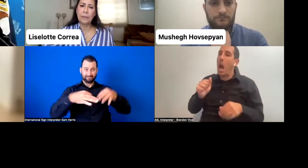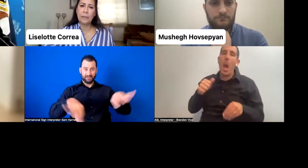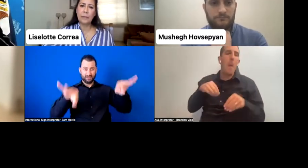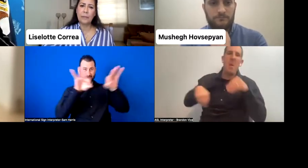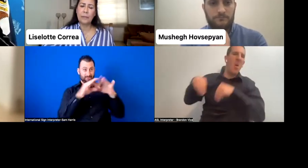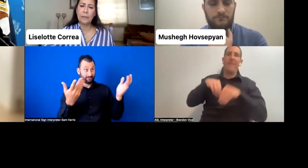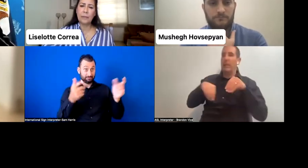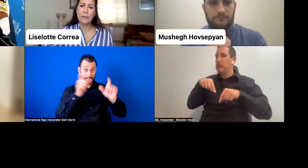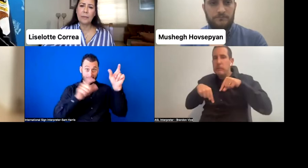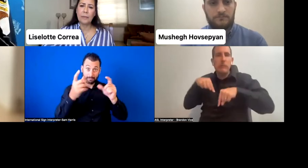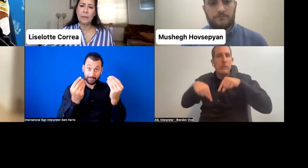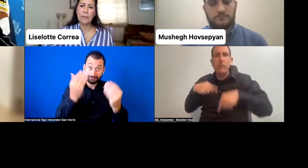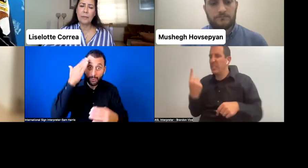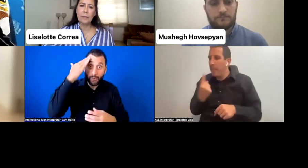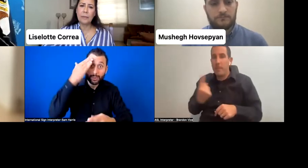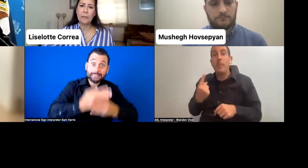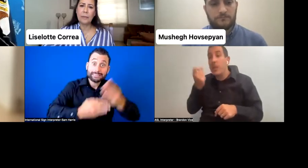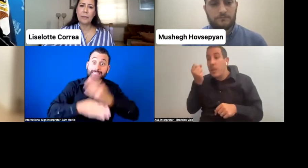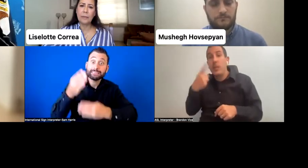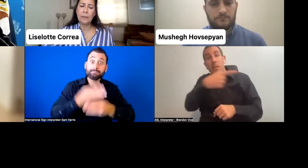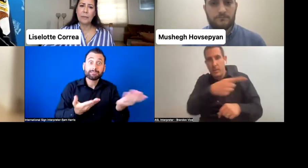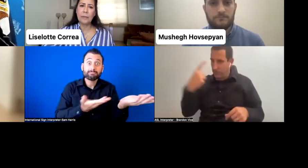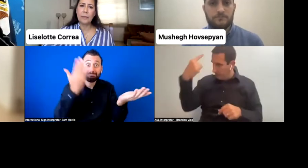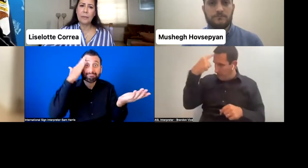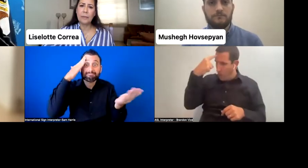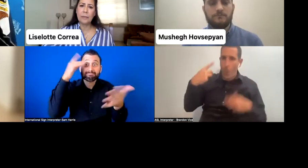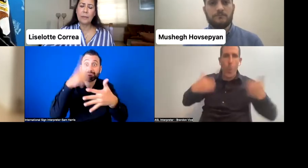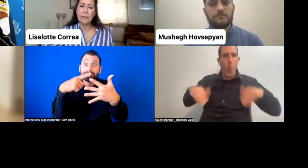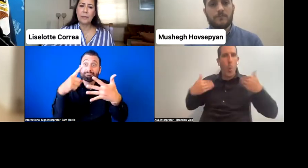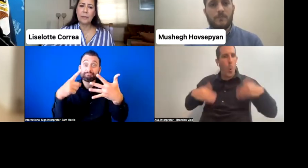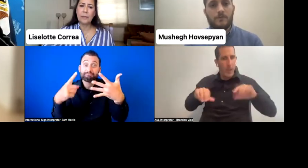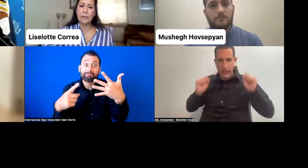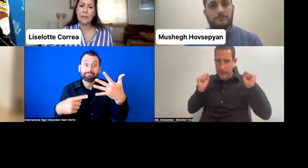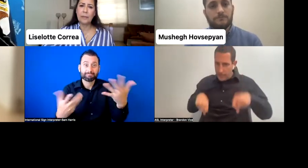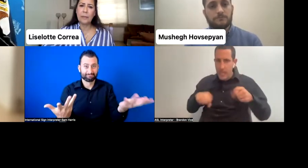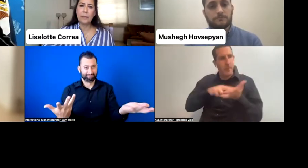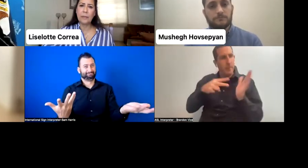but if the person is capable mentally or intellectually, they are capable of doing anything. That's one approach.